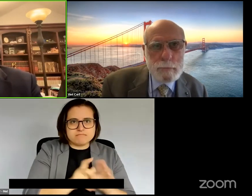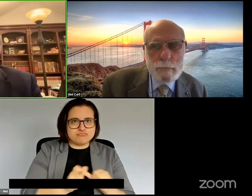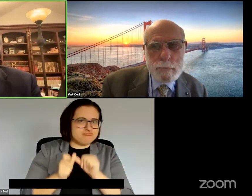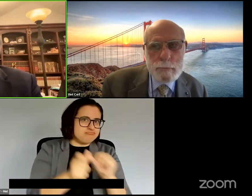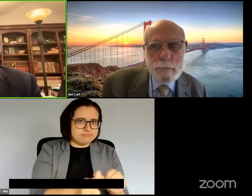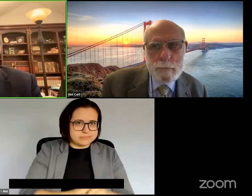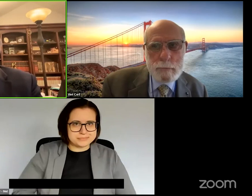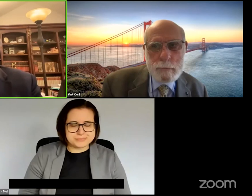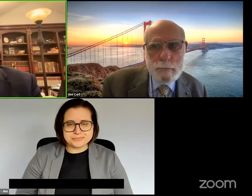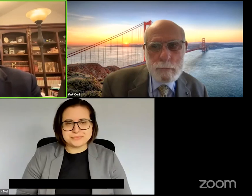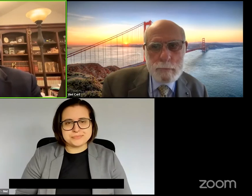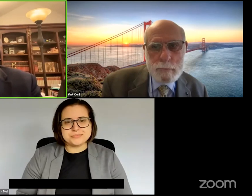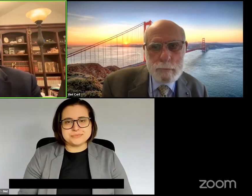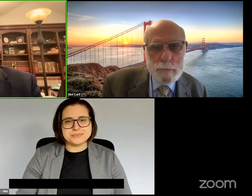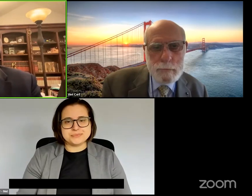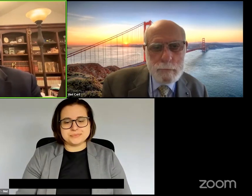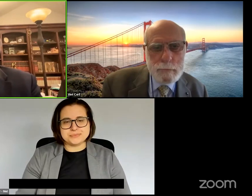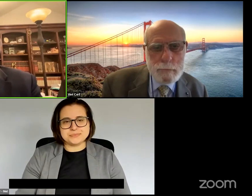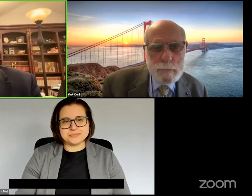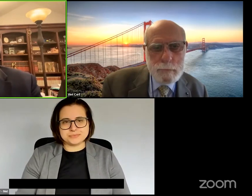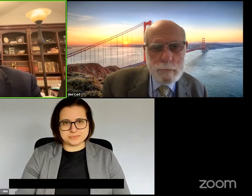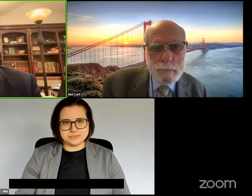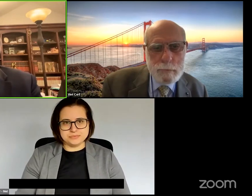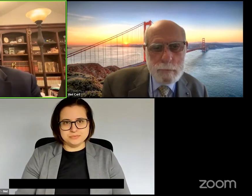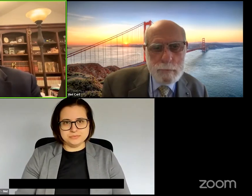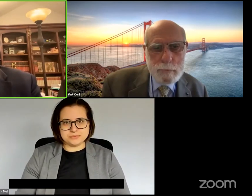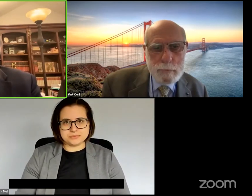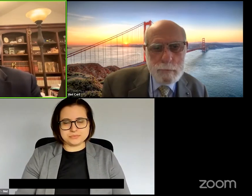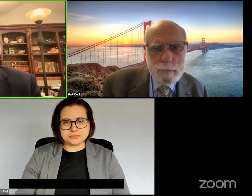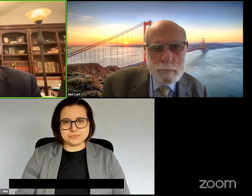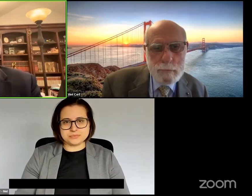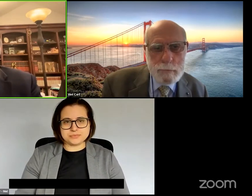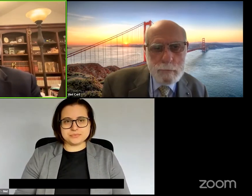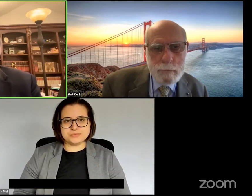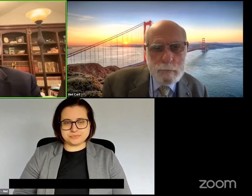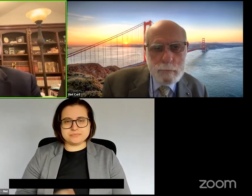Now all of the things that we're talking about are going to be shared on a website so let